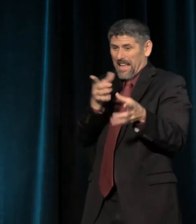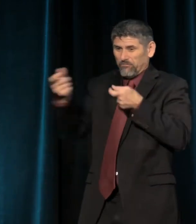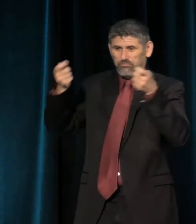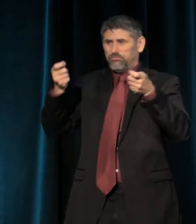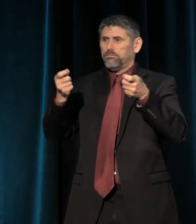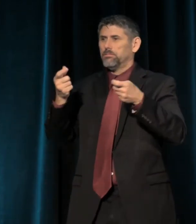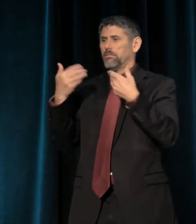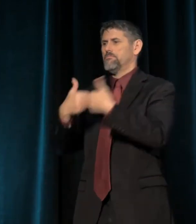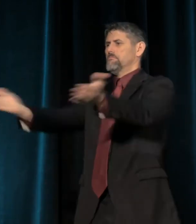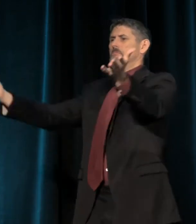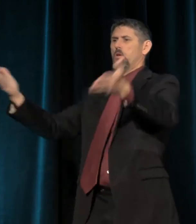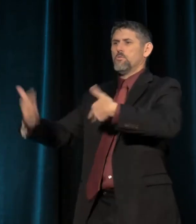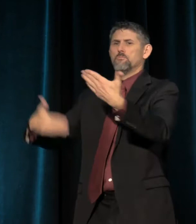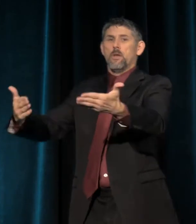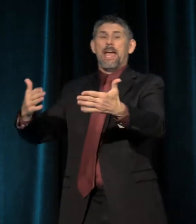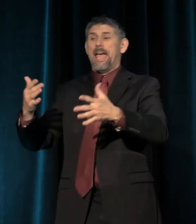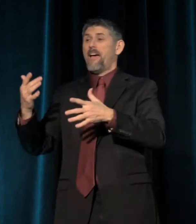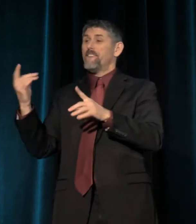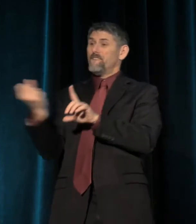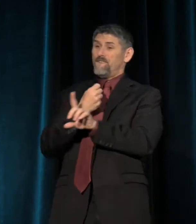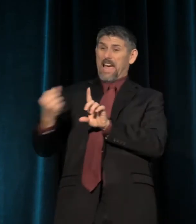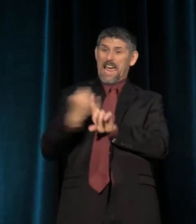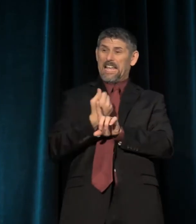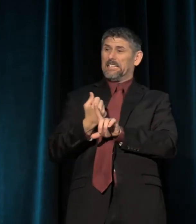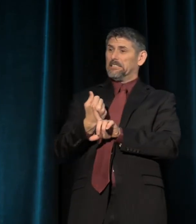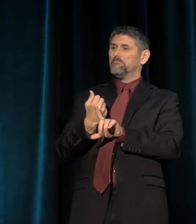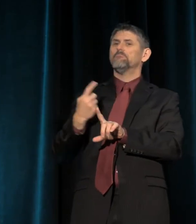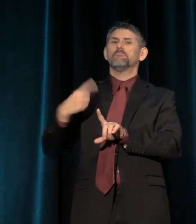Violence against us has been made acceptable.